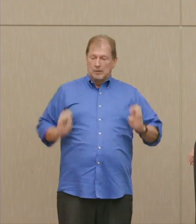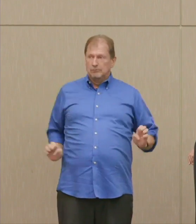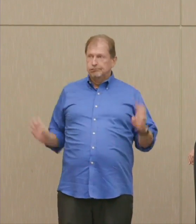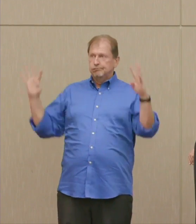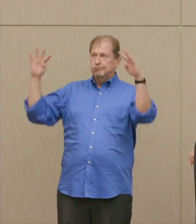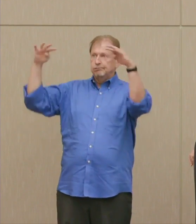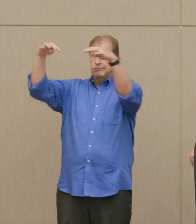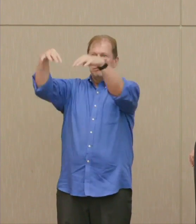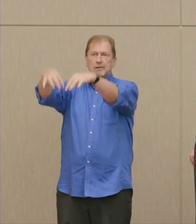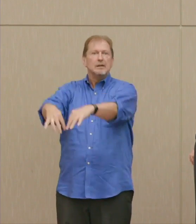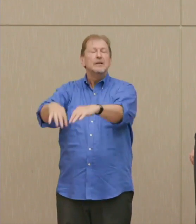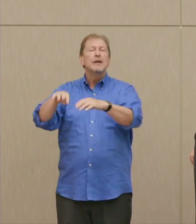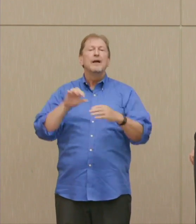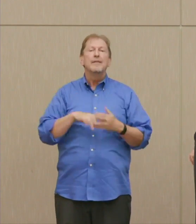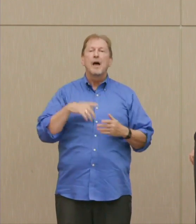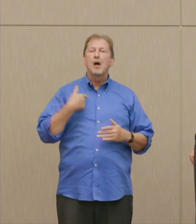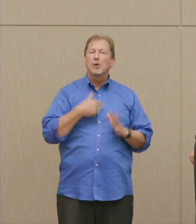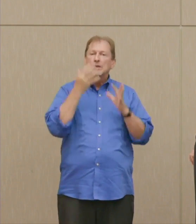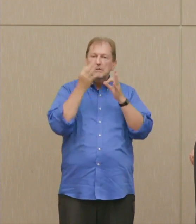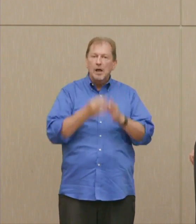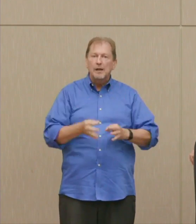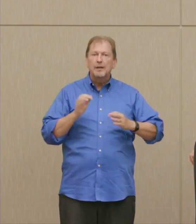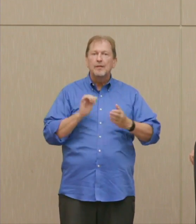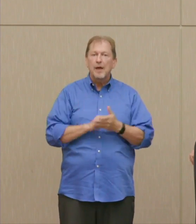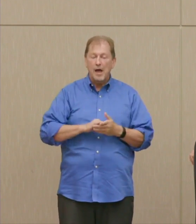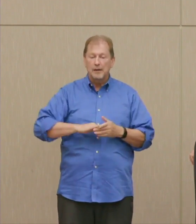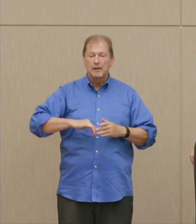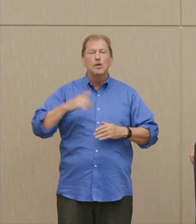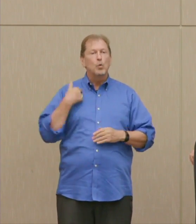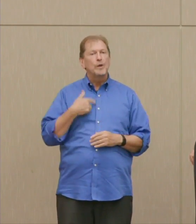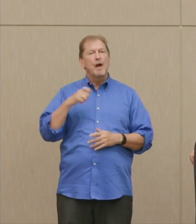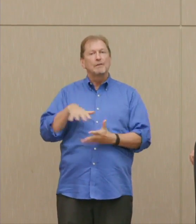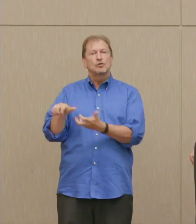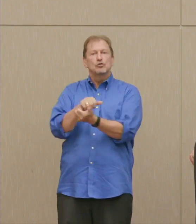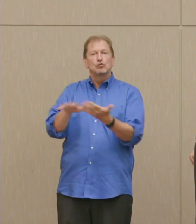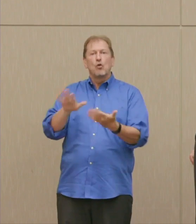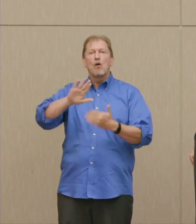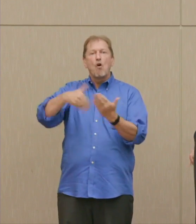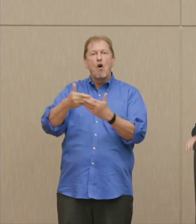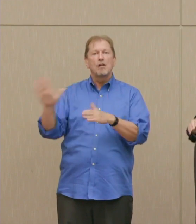where we decide that war's coming and we'd better disarm them before they do us.